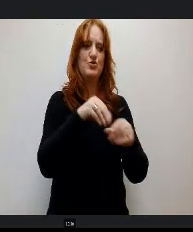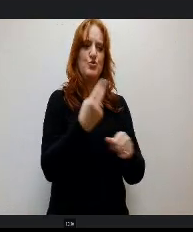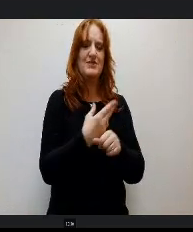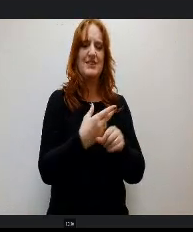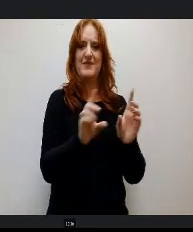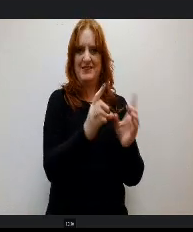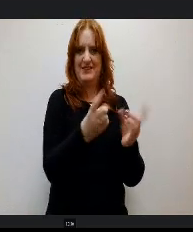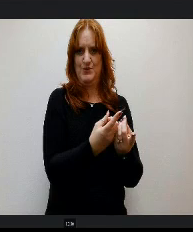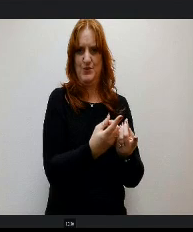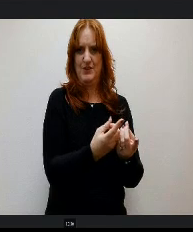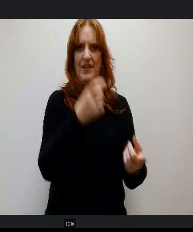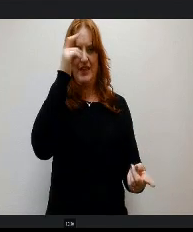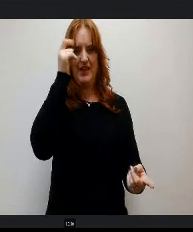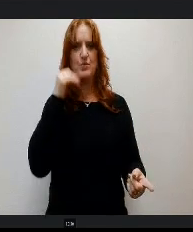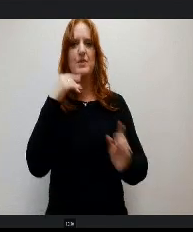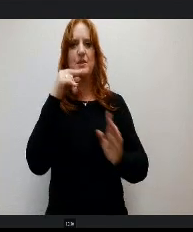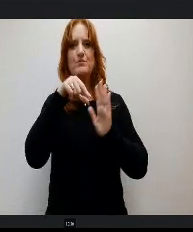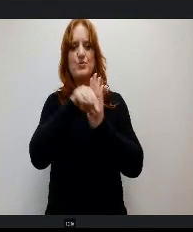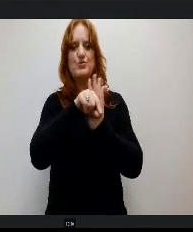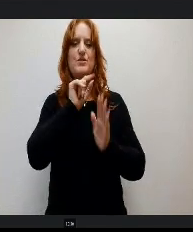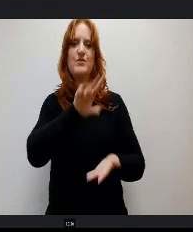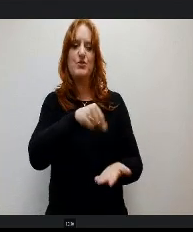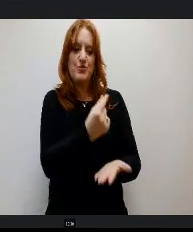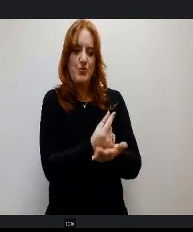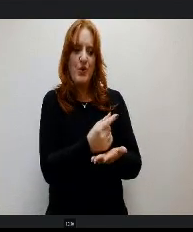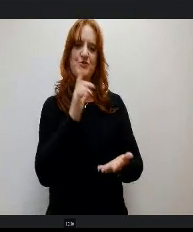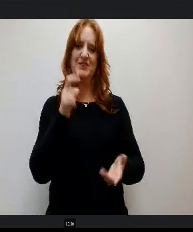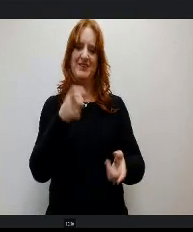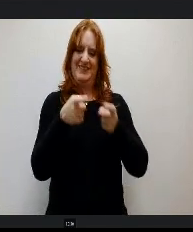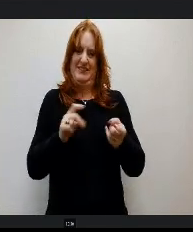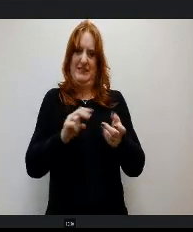is because it gives us a purpose to integrate that in more effectively. So we're not just.